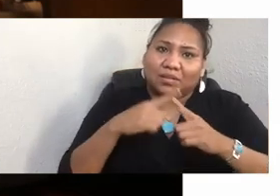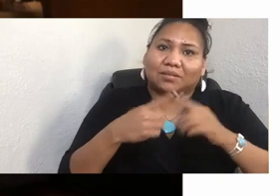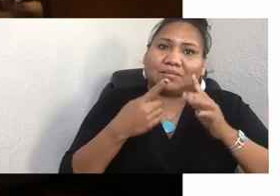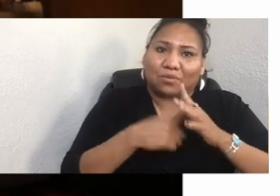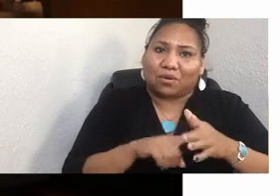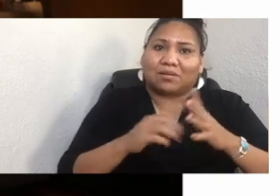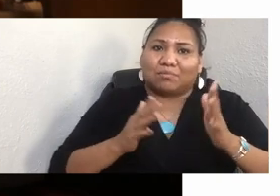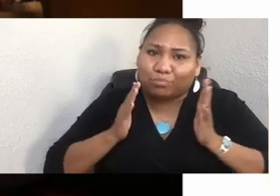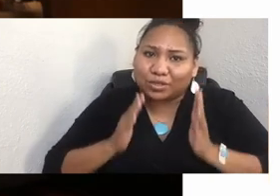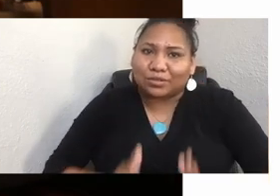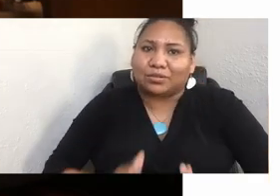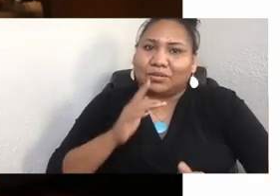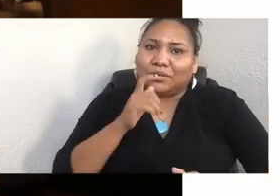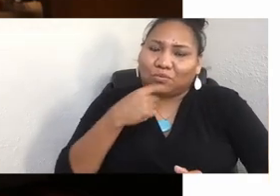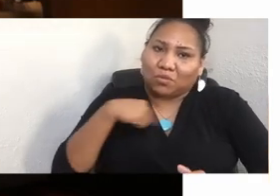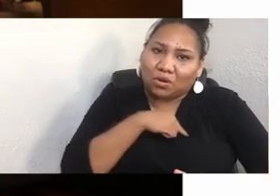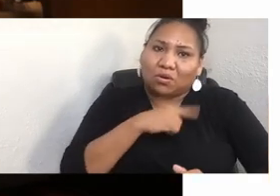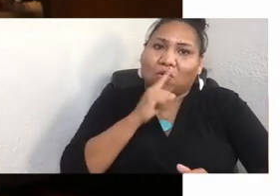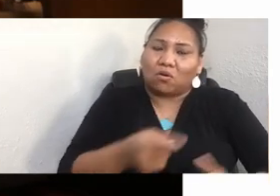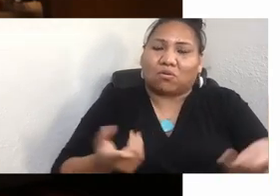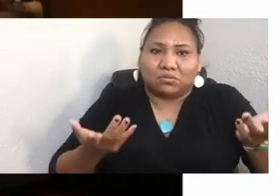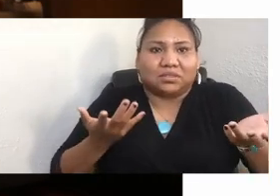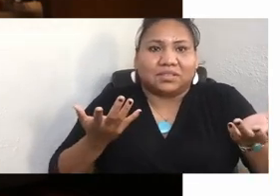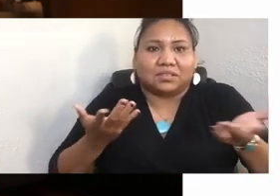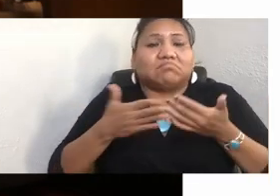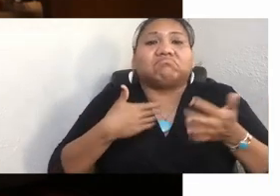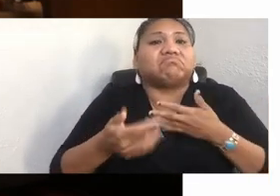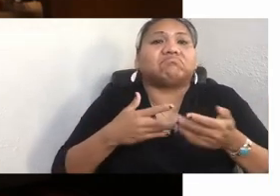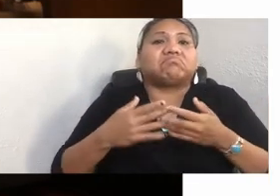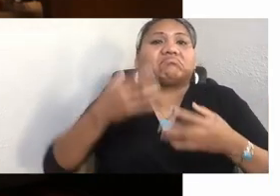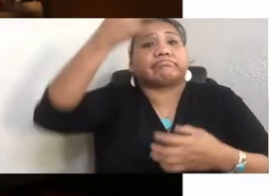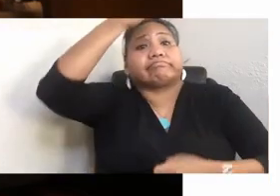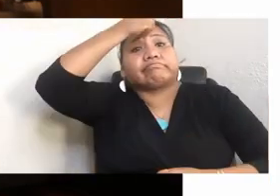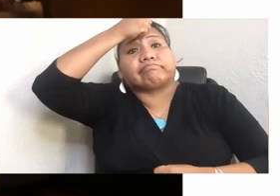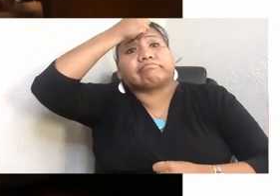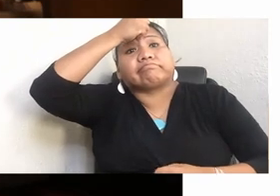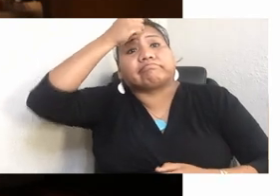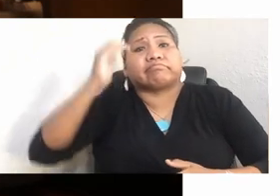Despite colonization, our people are doing the work of being whole, becoming